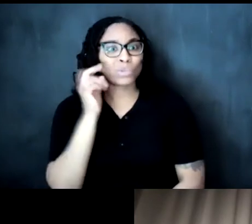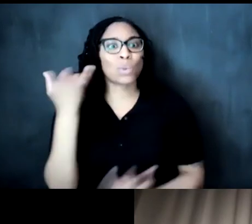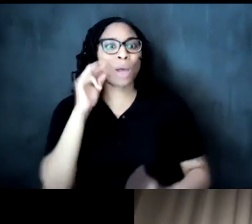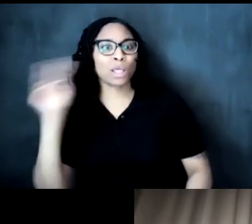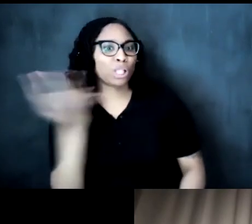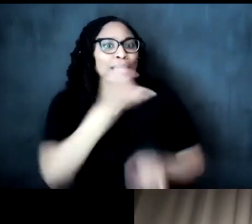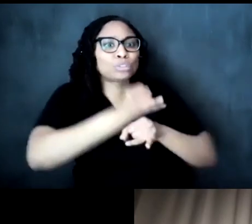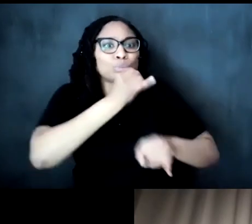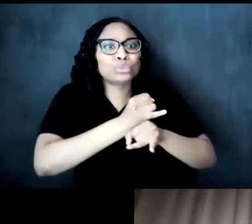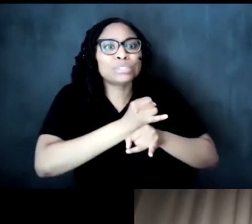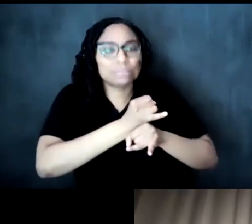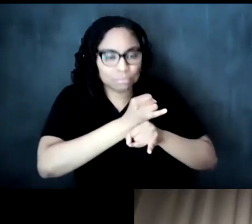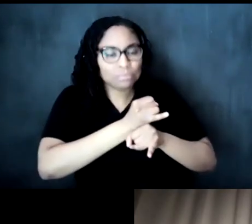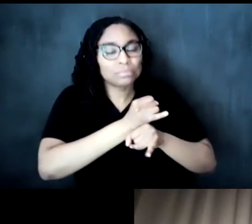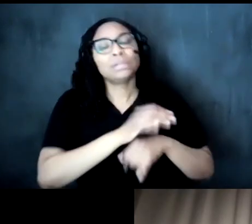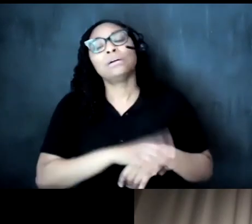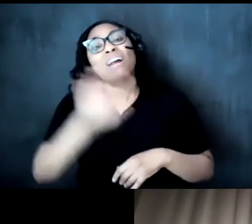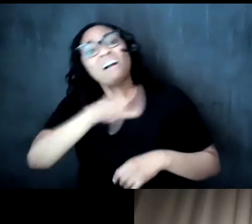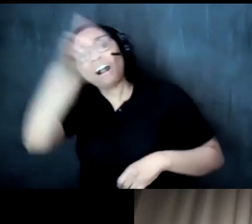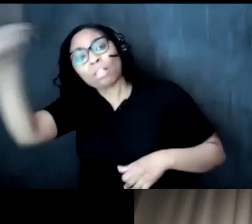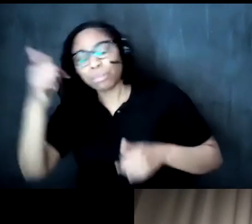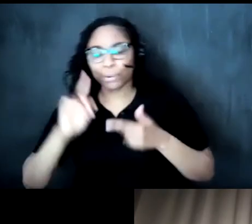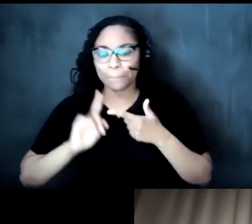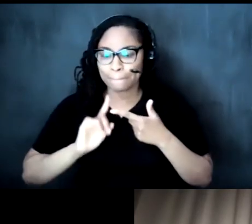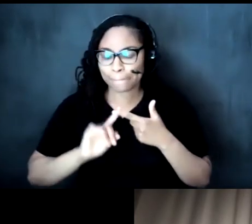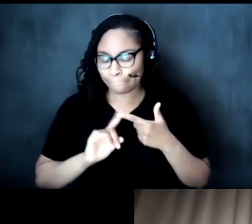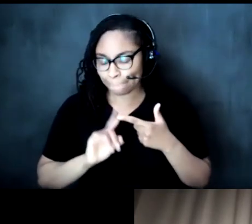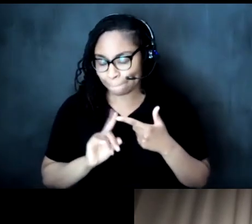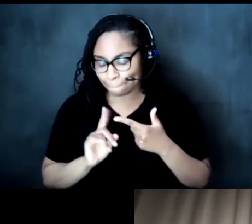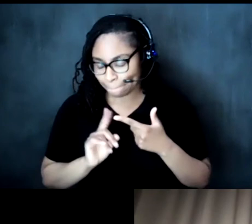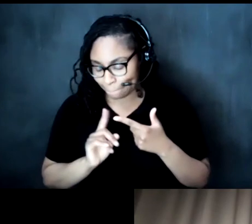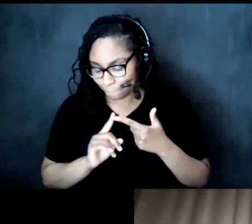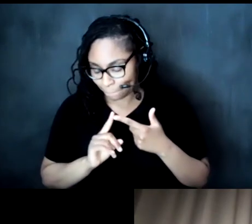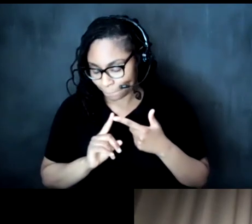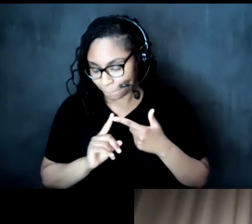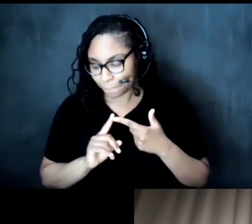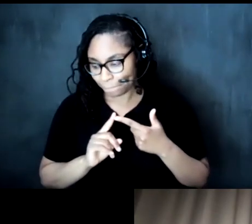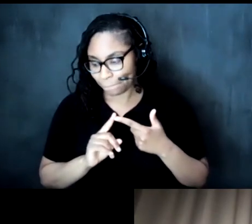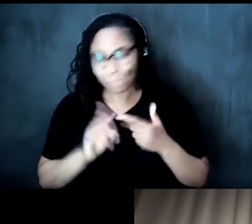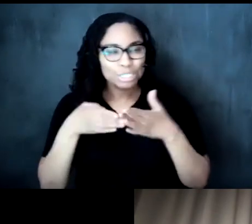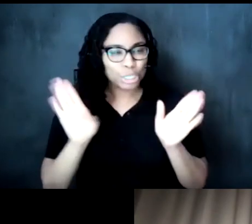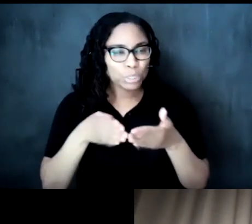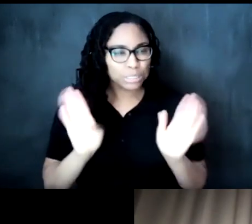among others but the the other kind of more uh maybe maybe more general and more abstract point